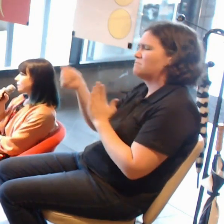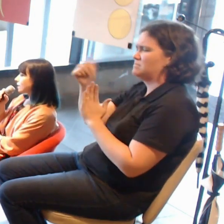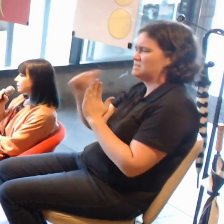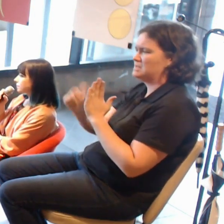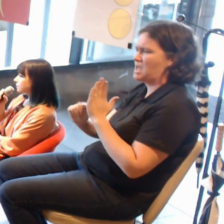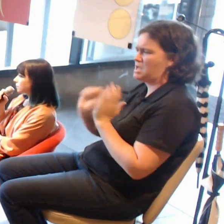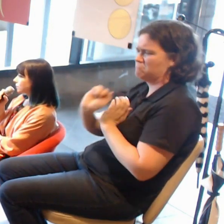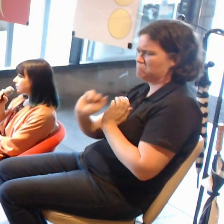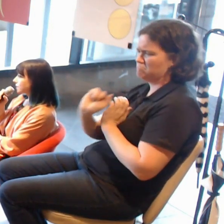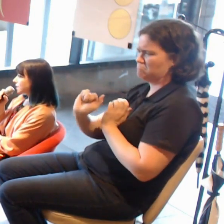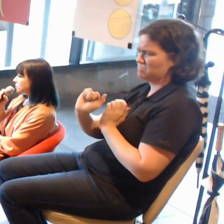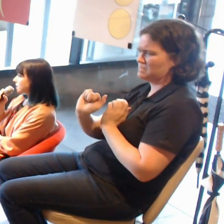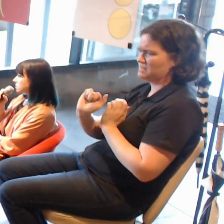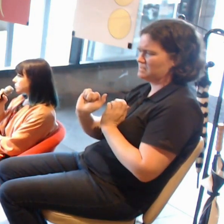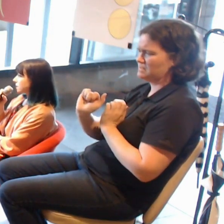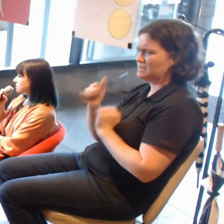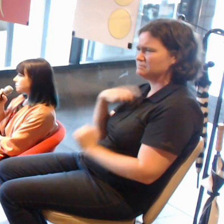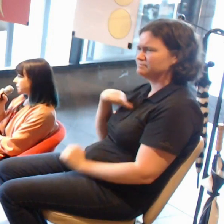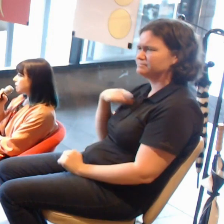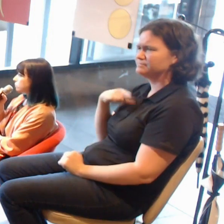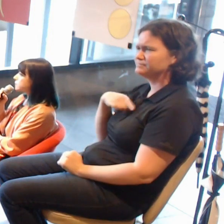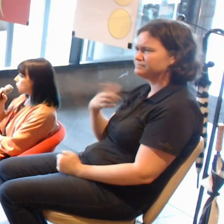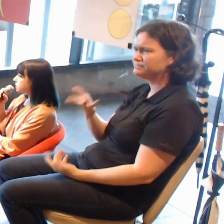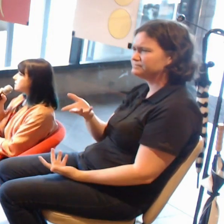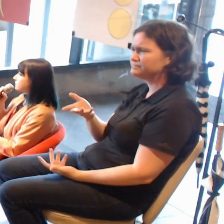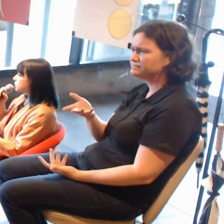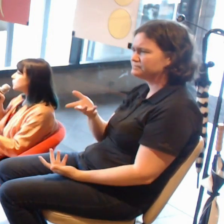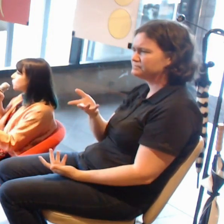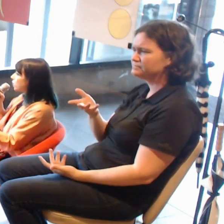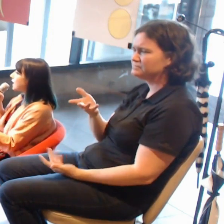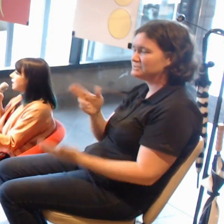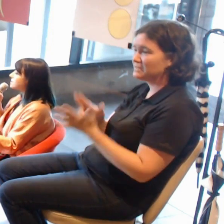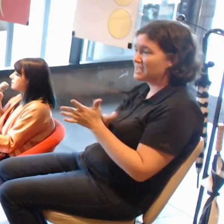The NGA tries to be responsive to what artists are producing.